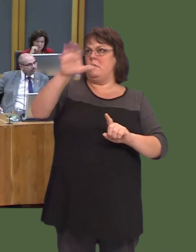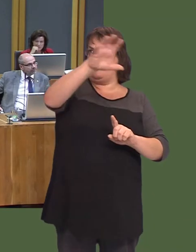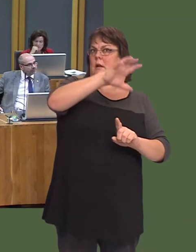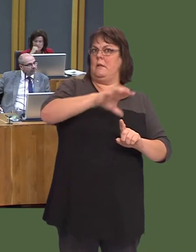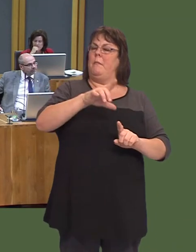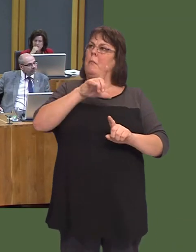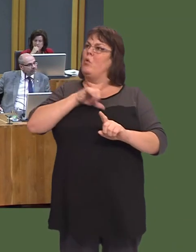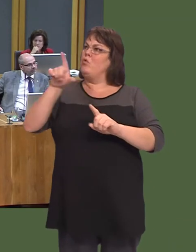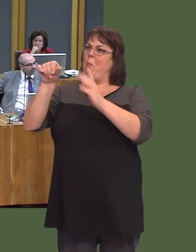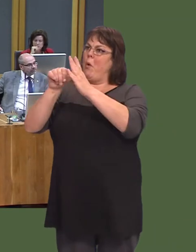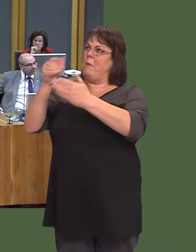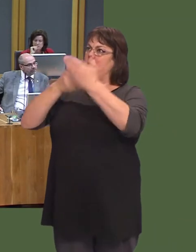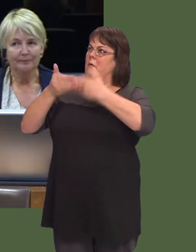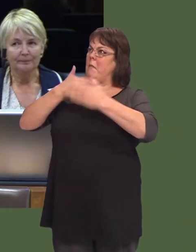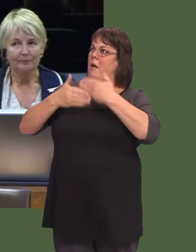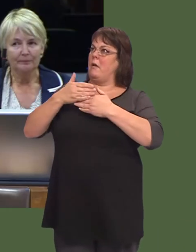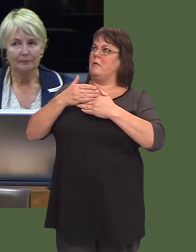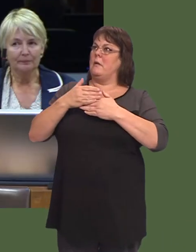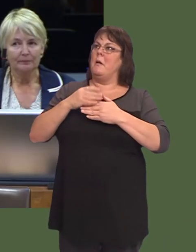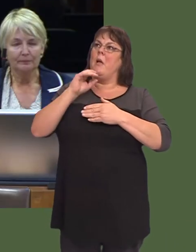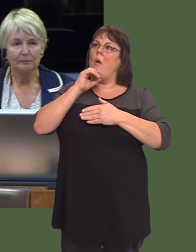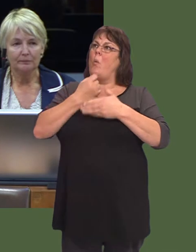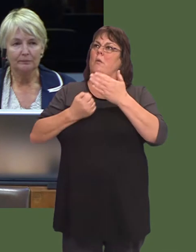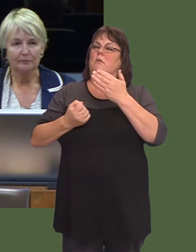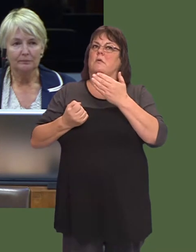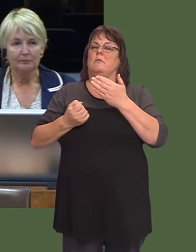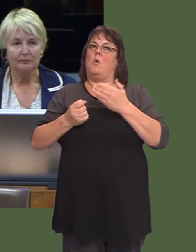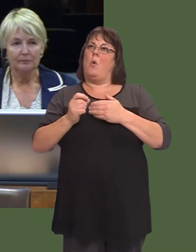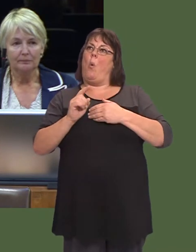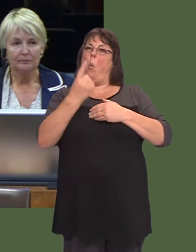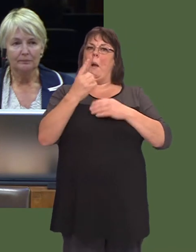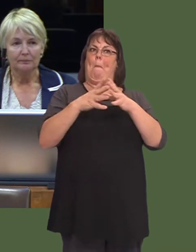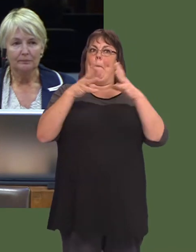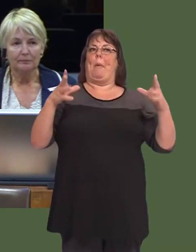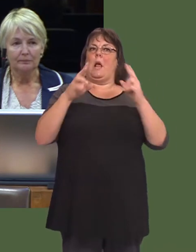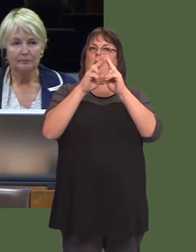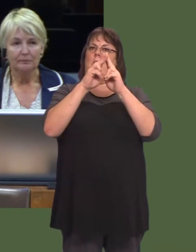All of the problems that you have just outlined will not be solved by building this megaprison